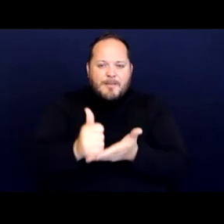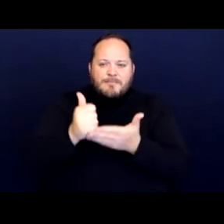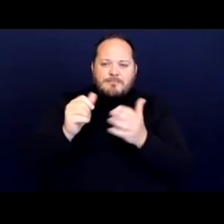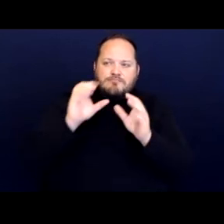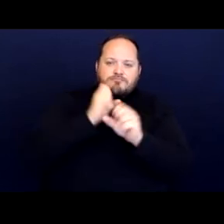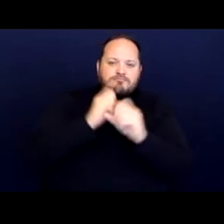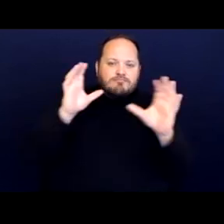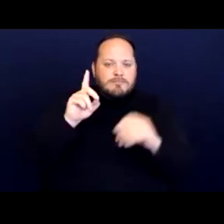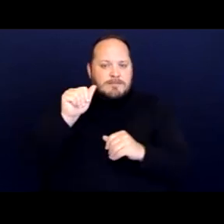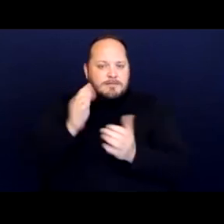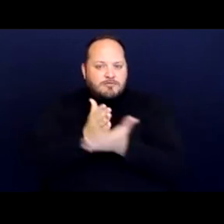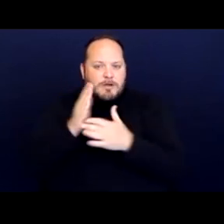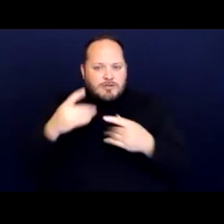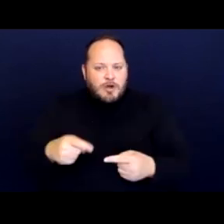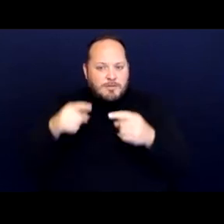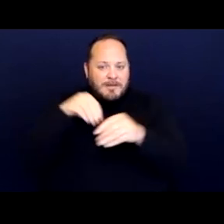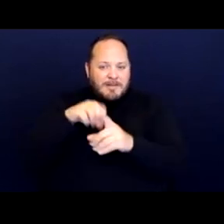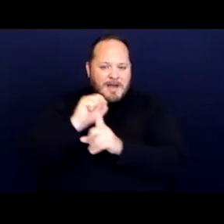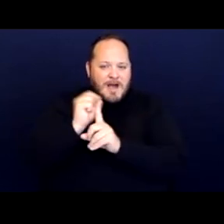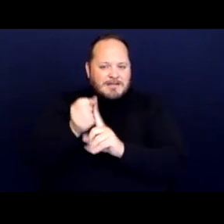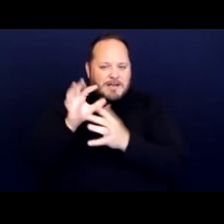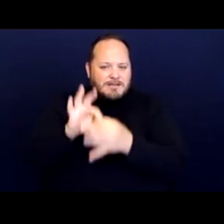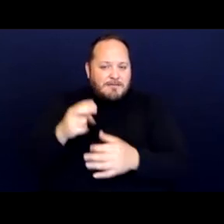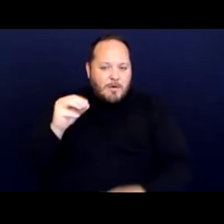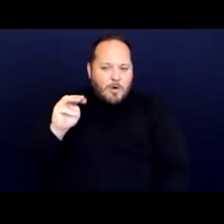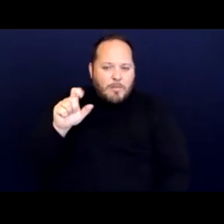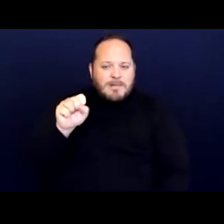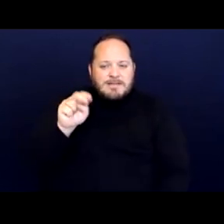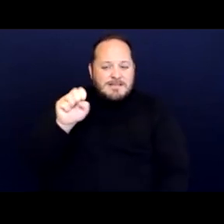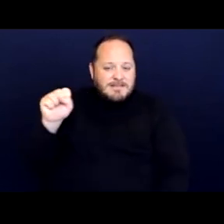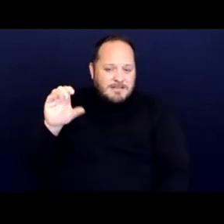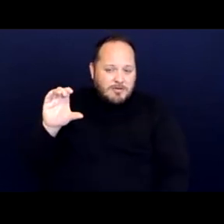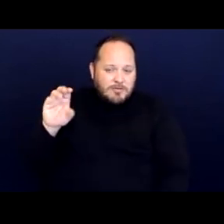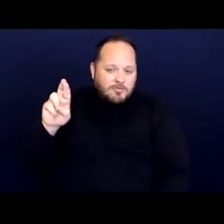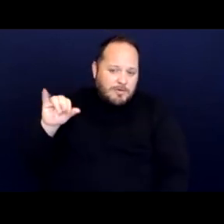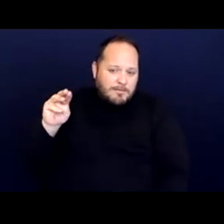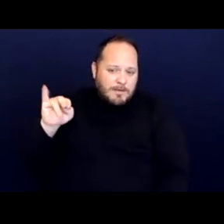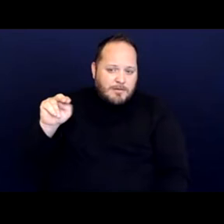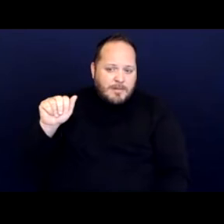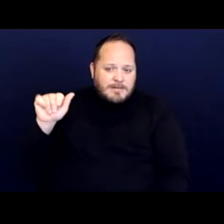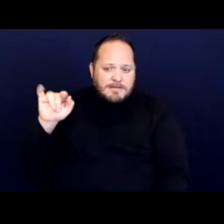in the context of homelessness criminalization. And I marked here next to the case names,